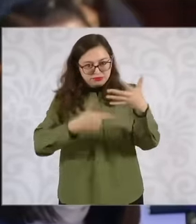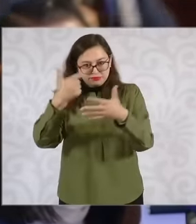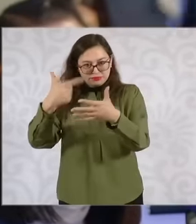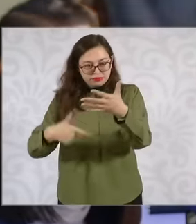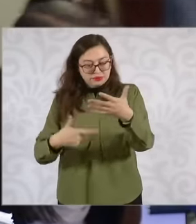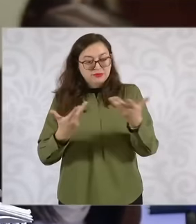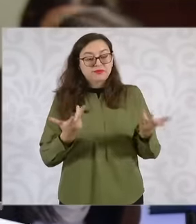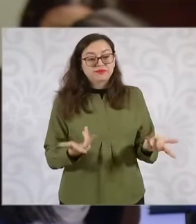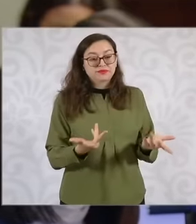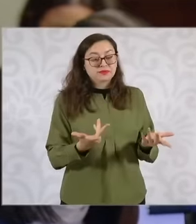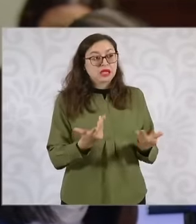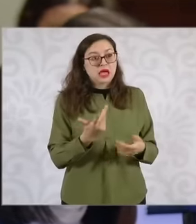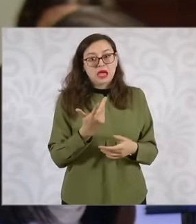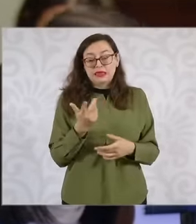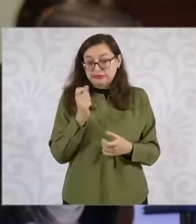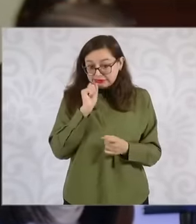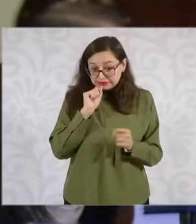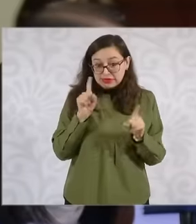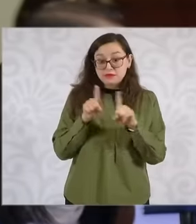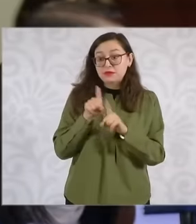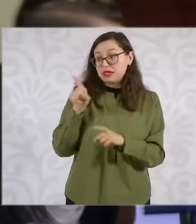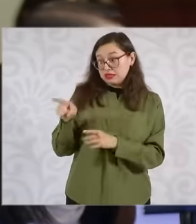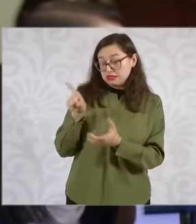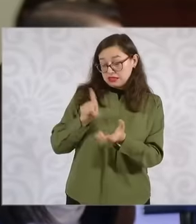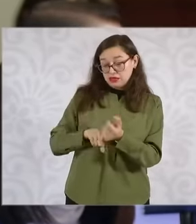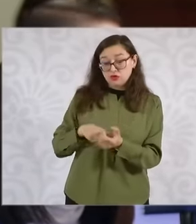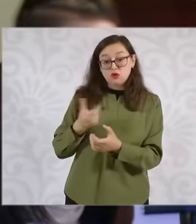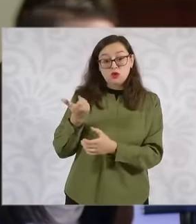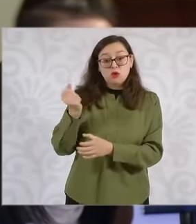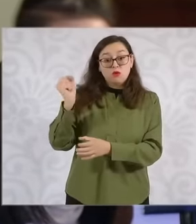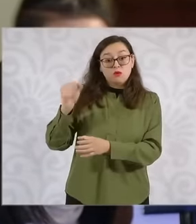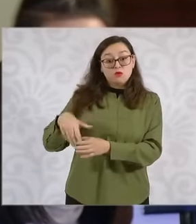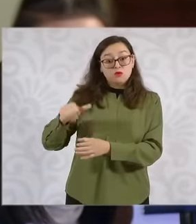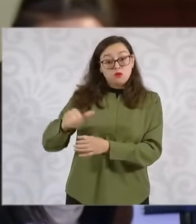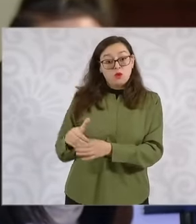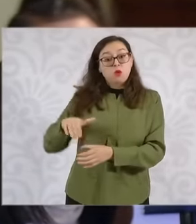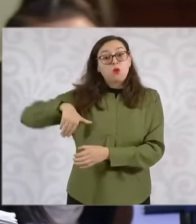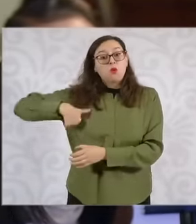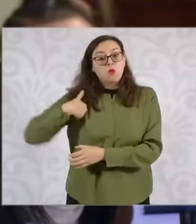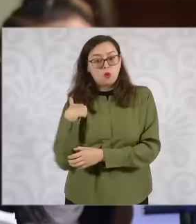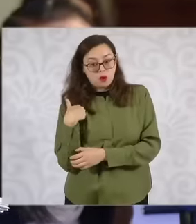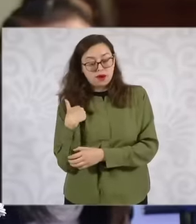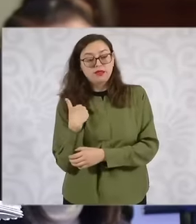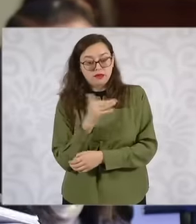well-being that is part of the information that has been provided that is eh Through an eh open